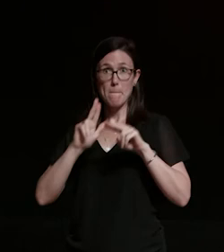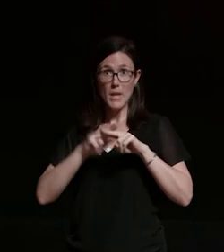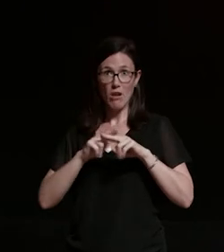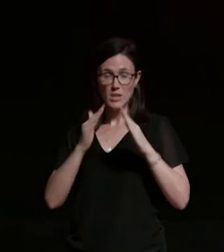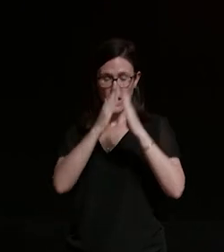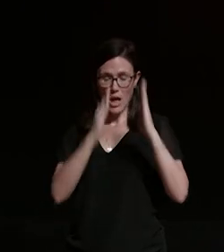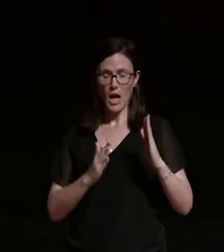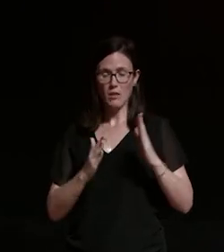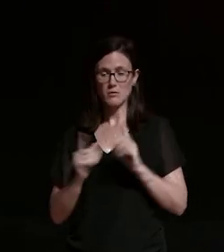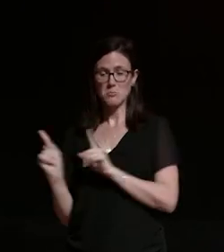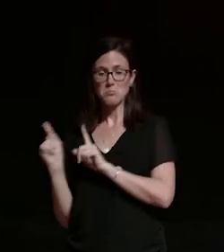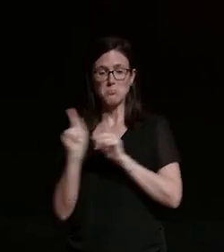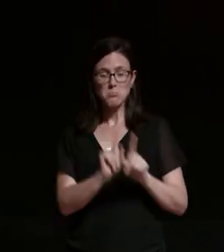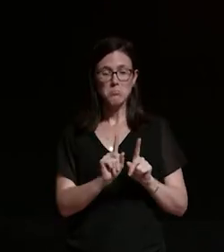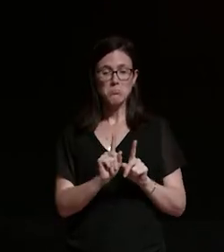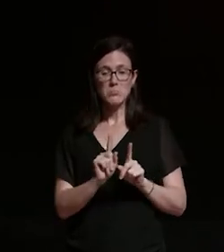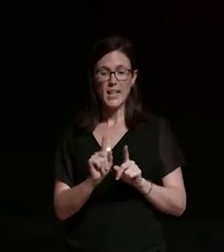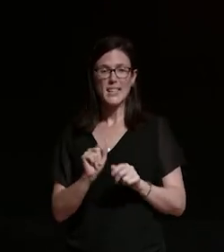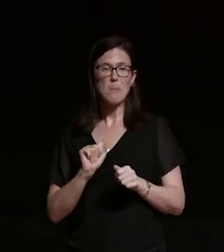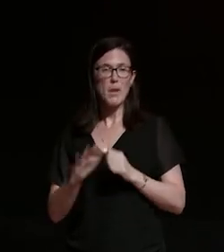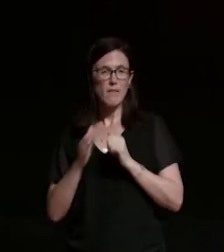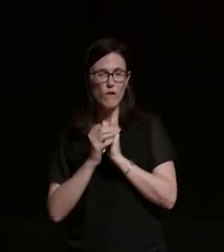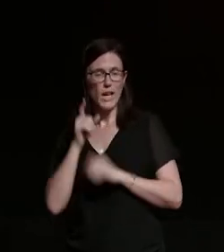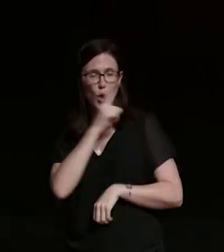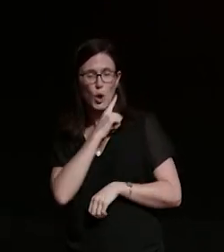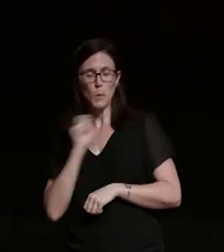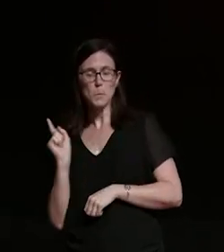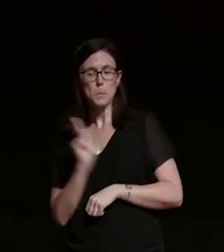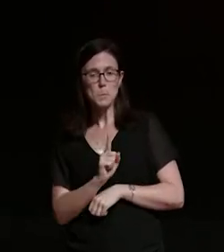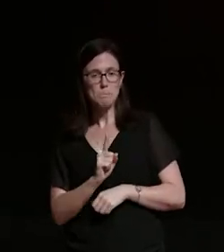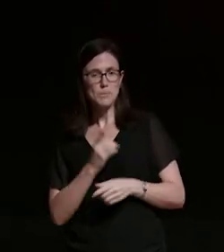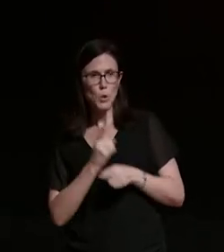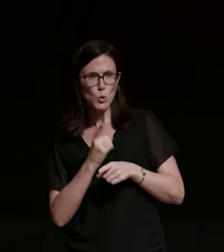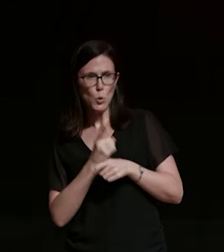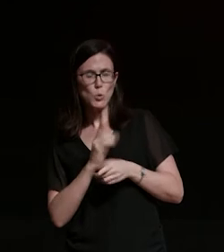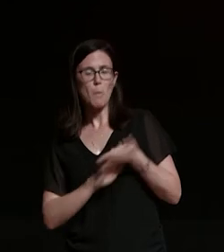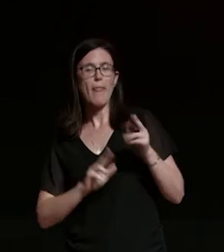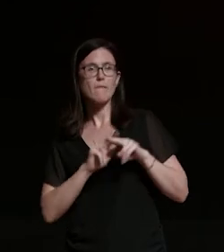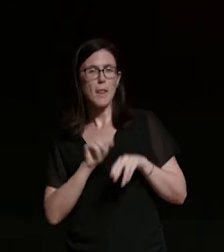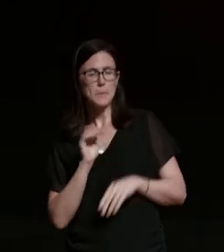knew her really well and he sent courtney over to talk to my parents um to make sure that they knew